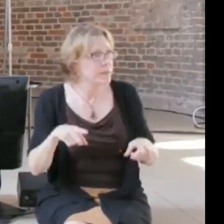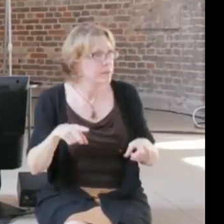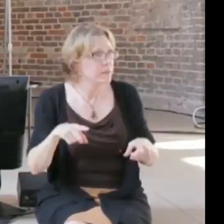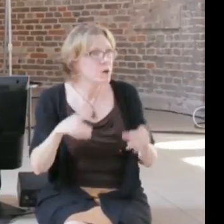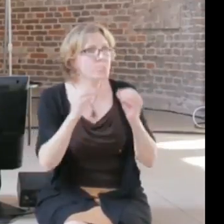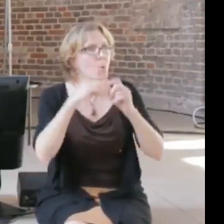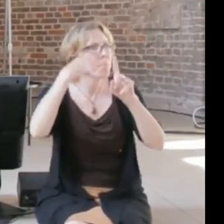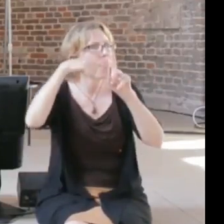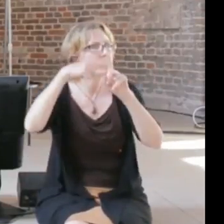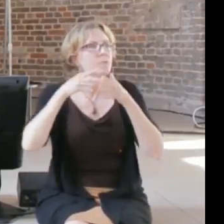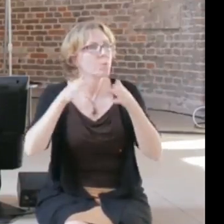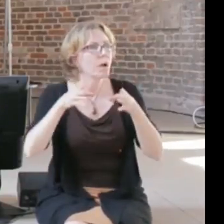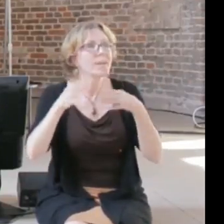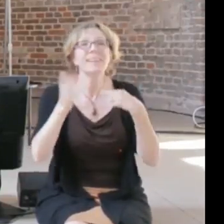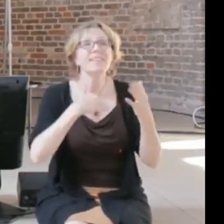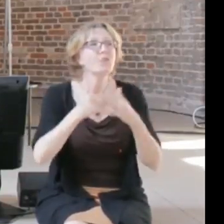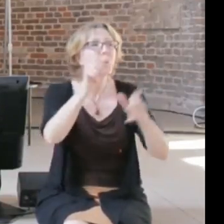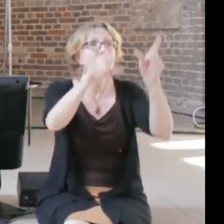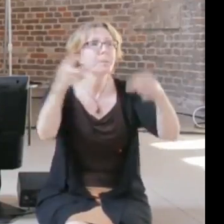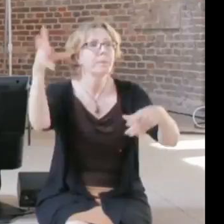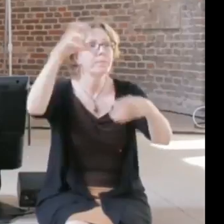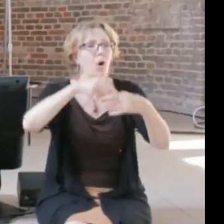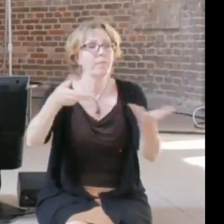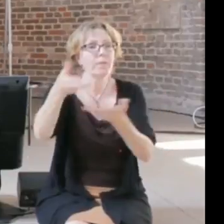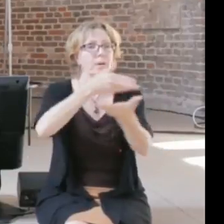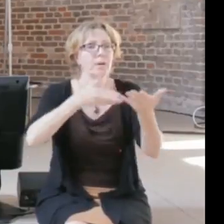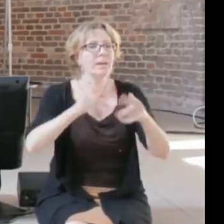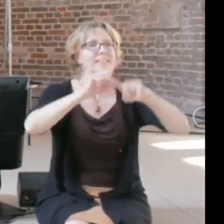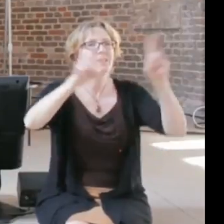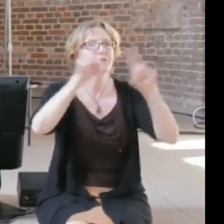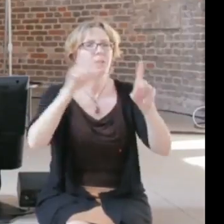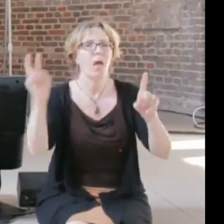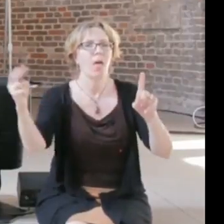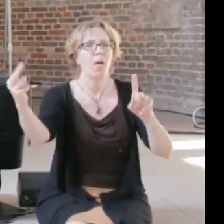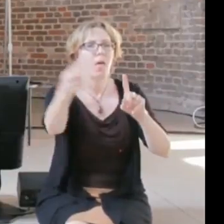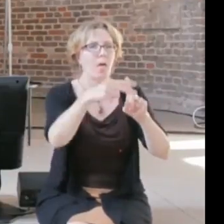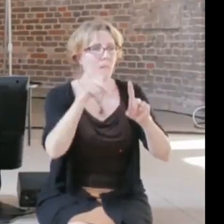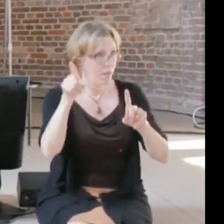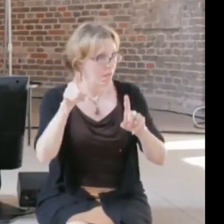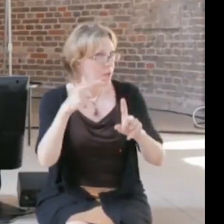With these different backgrounds, so I'm curious if you've seen other spaces if you